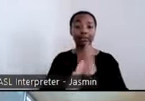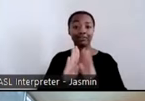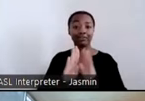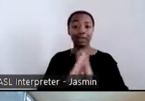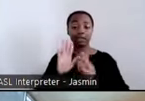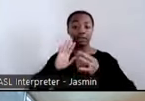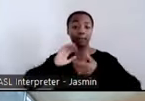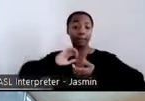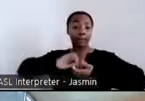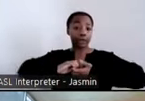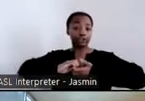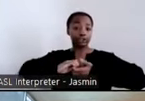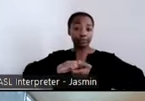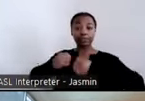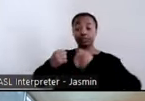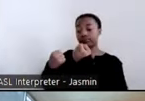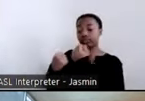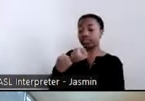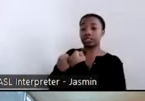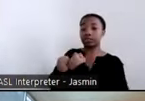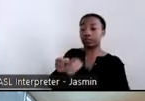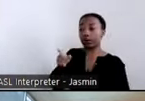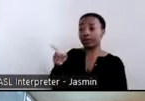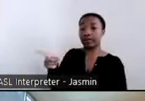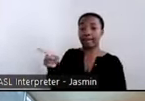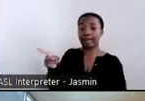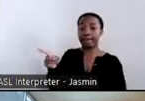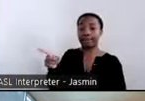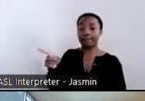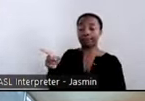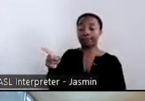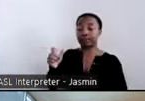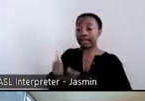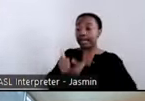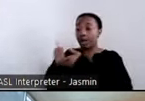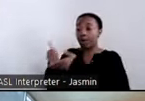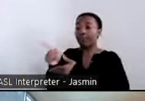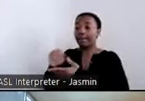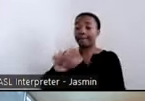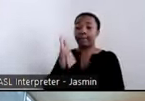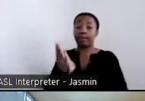person to create their life and be a part of the community and to create housing